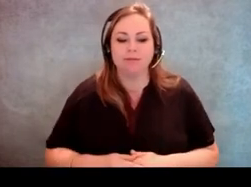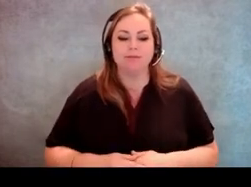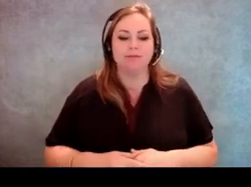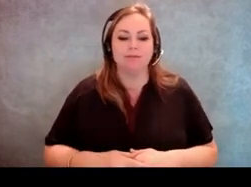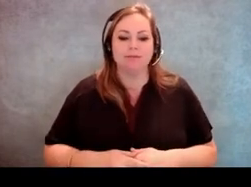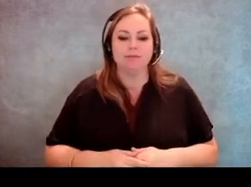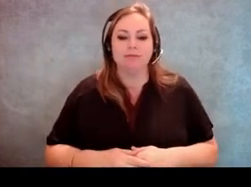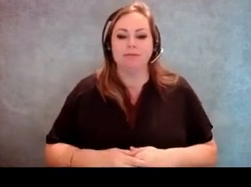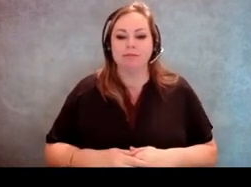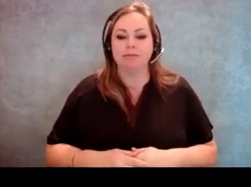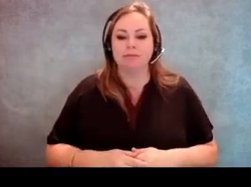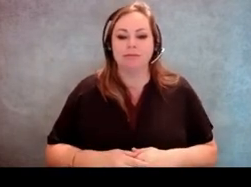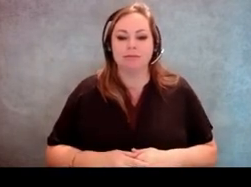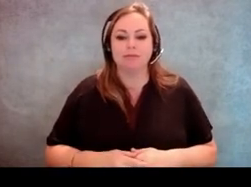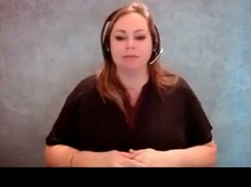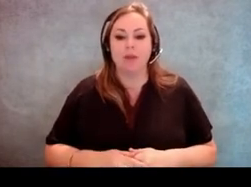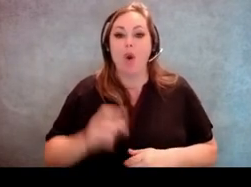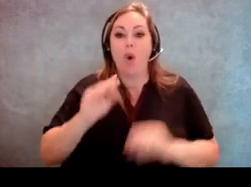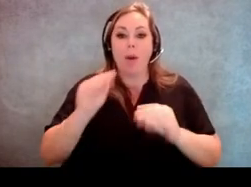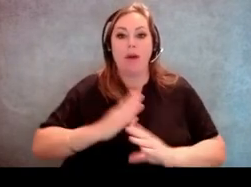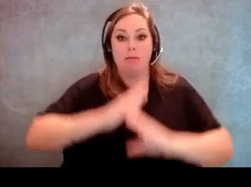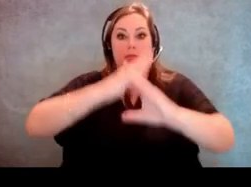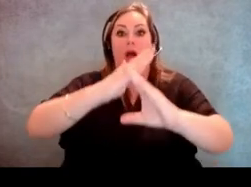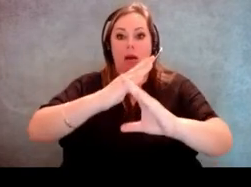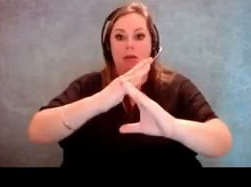or put something there that would impede them from, you know, hitting the bump.